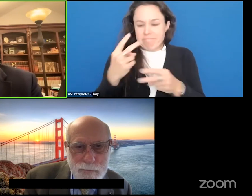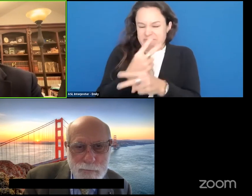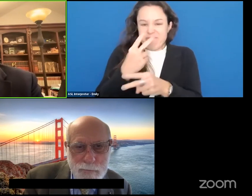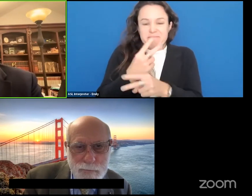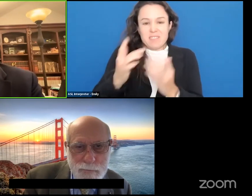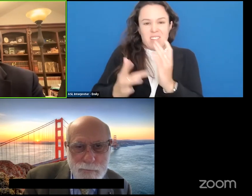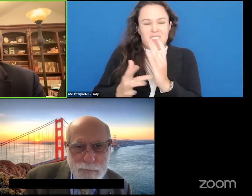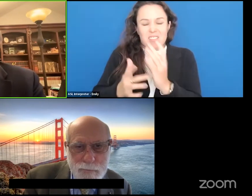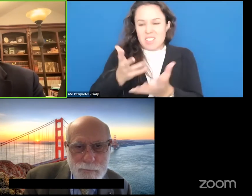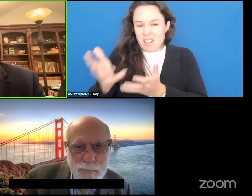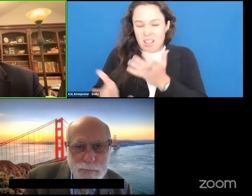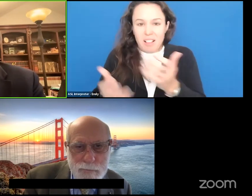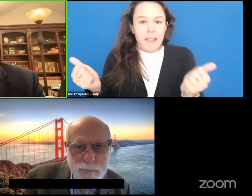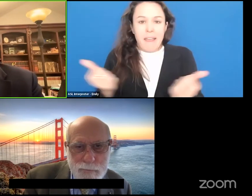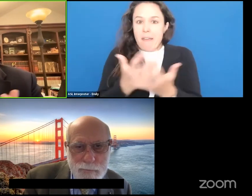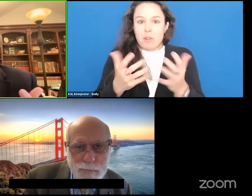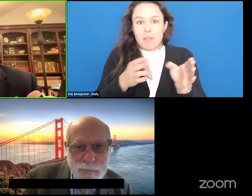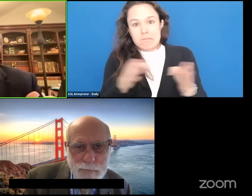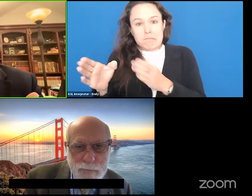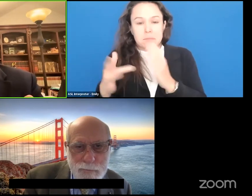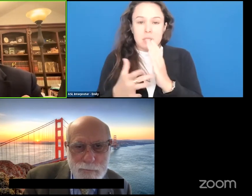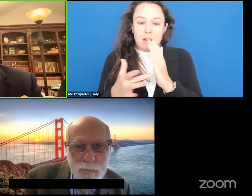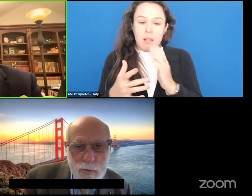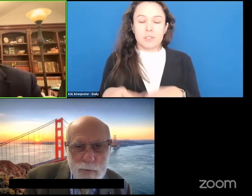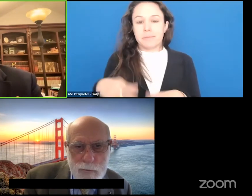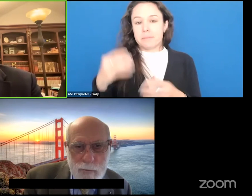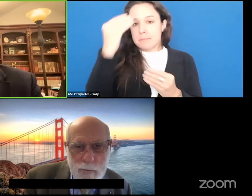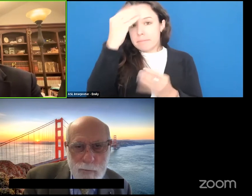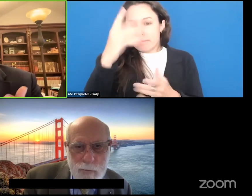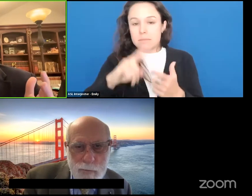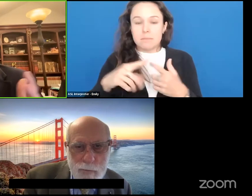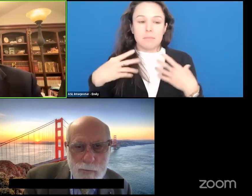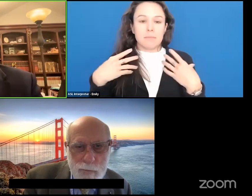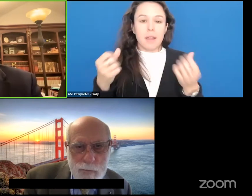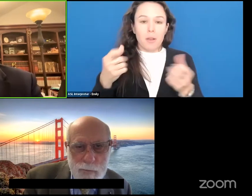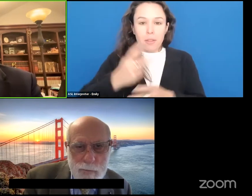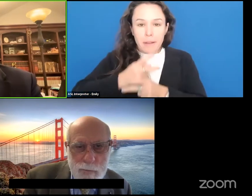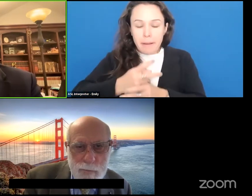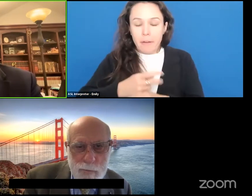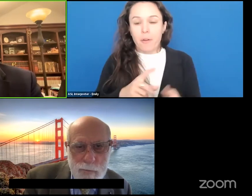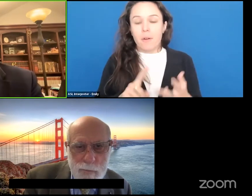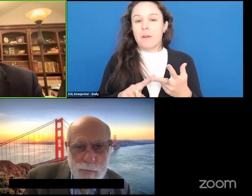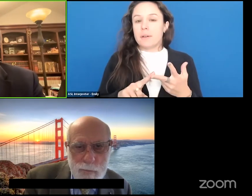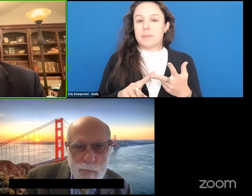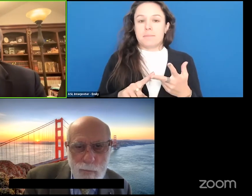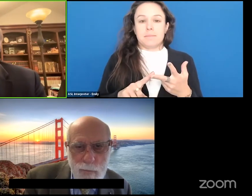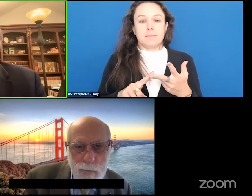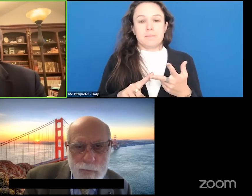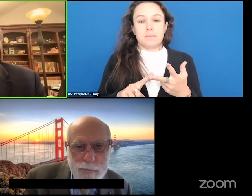and everything is on the technology: information, healthcare, and the -- the COVID pandemic